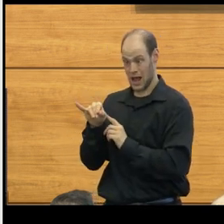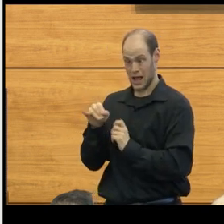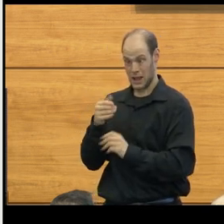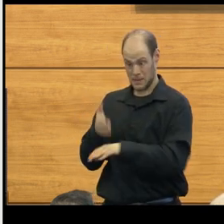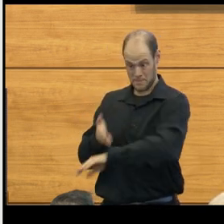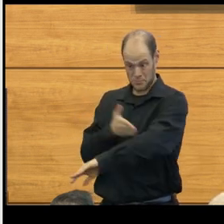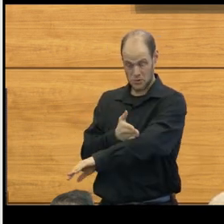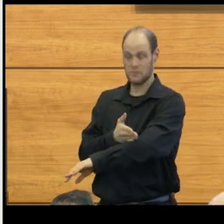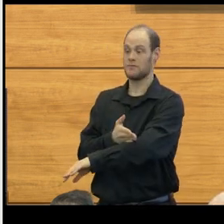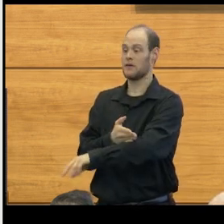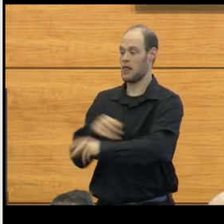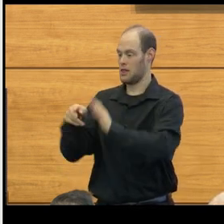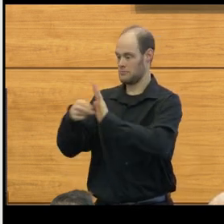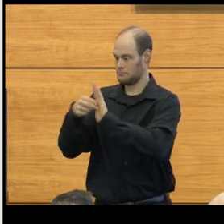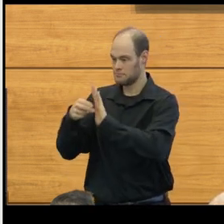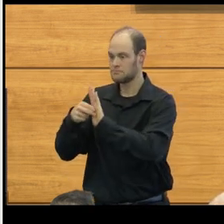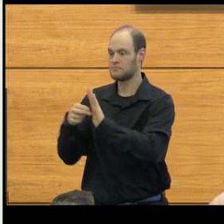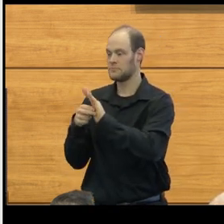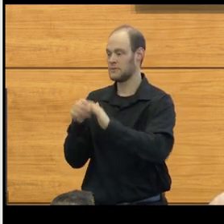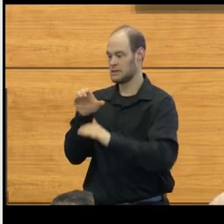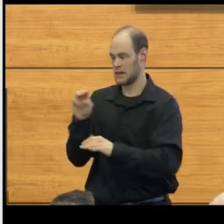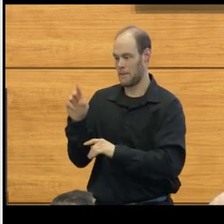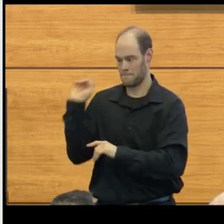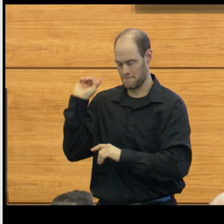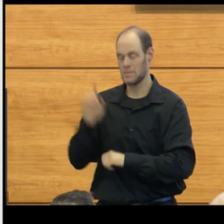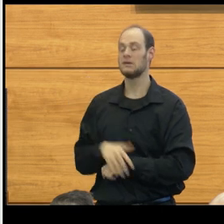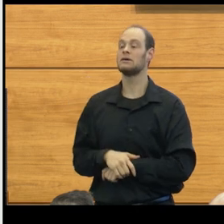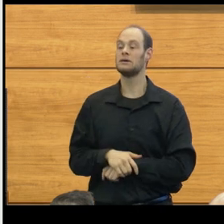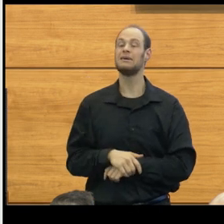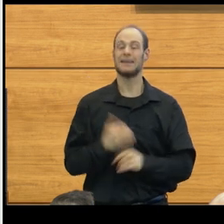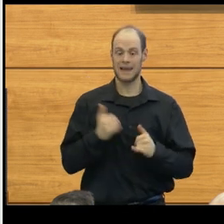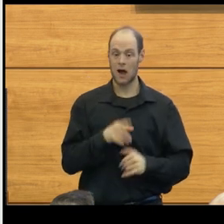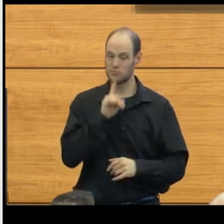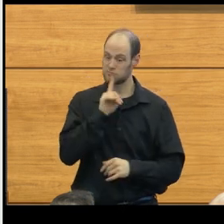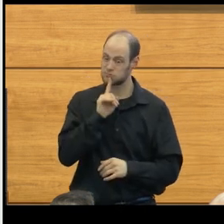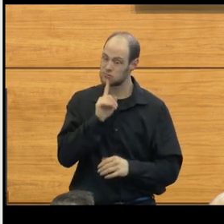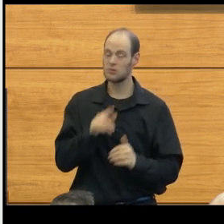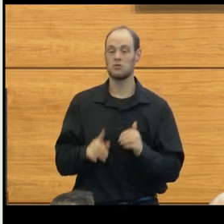so did the diagnosis of chiari malformations. It's to the point now that it's one of the most common